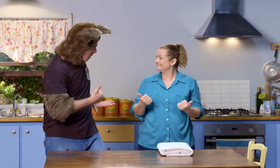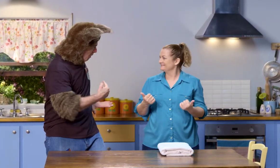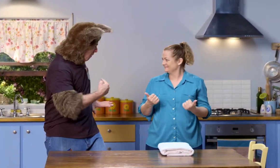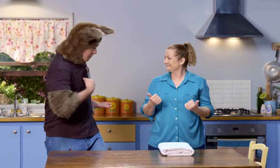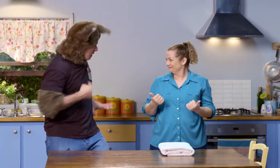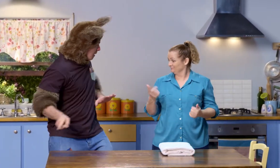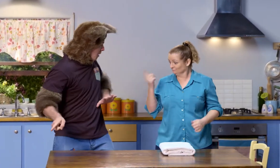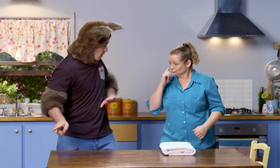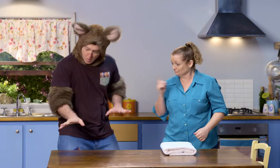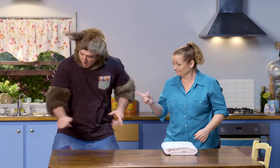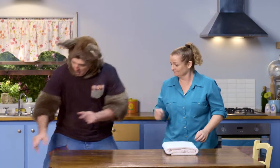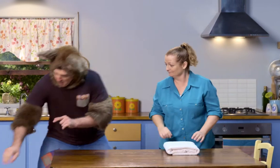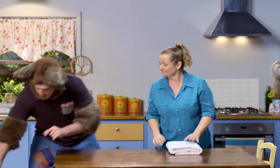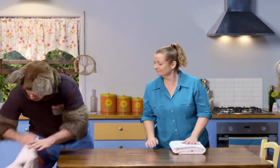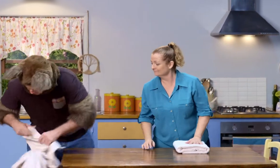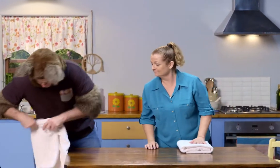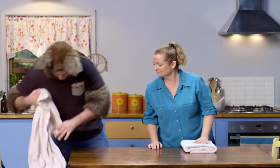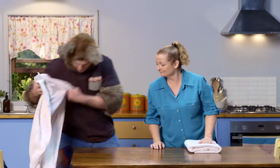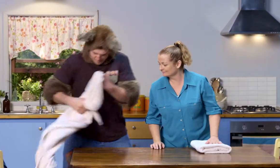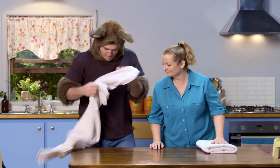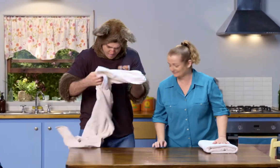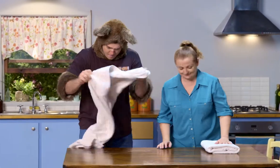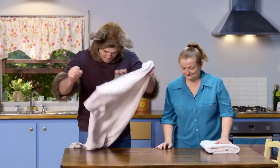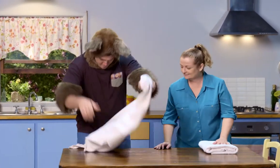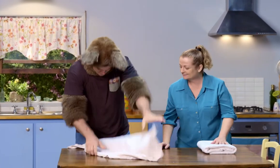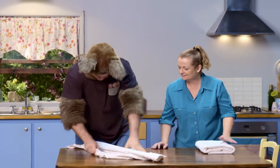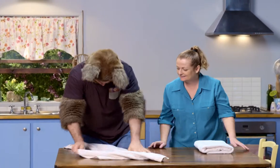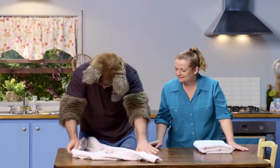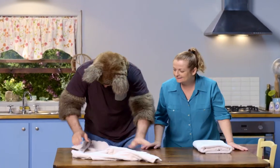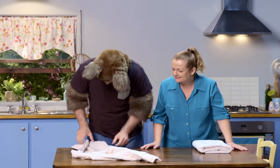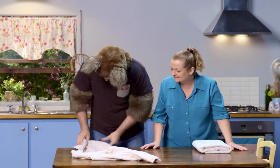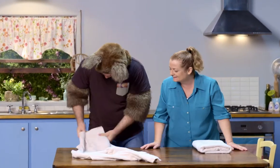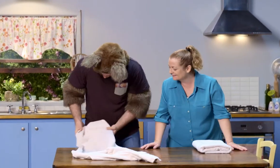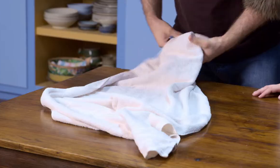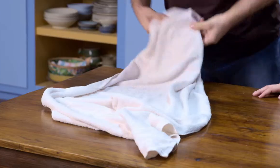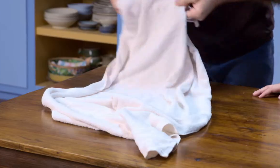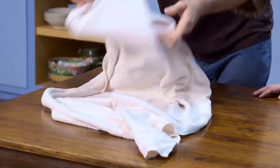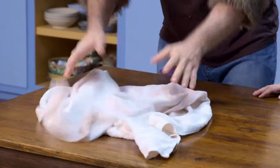It's much tidier. Can I try? Yes, you try. Ha-ha! Hmm.